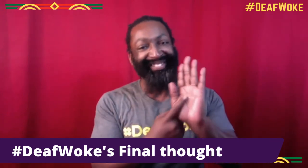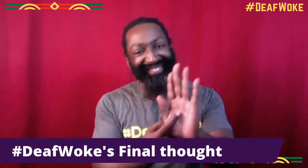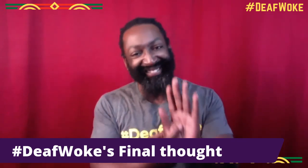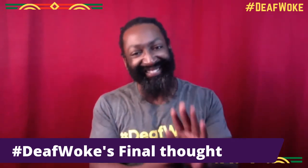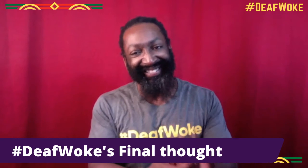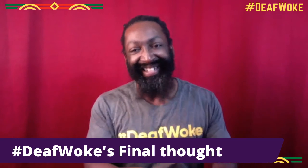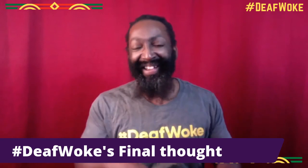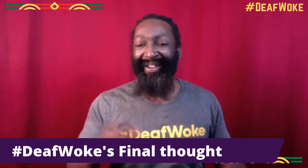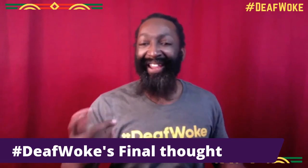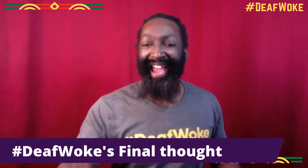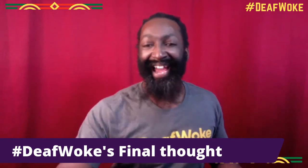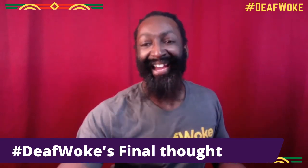This is DeafWoke.